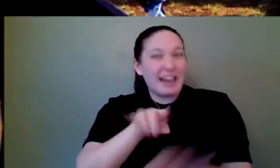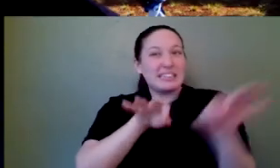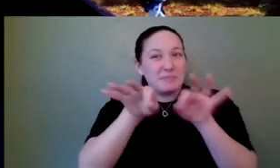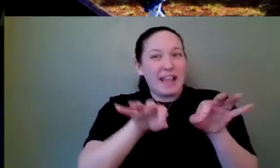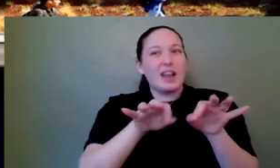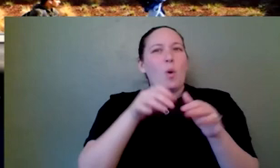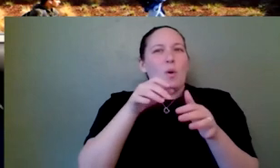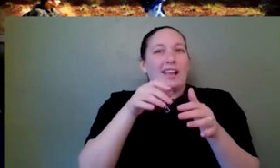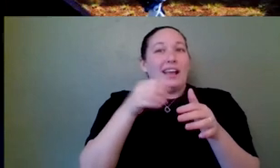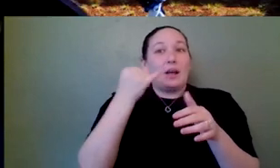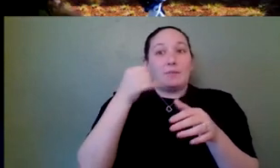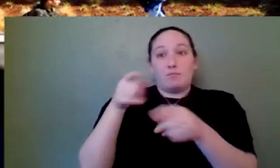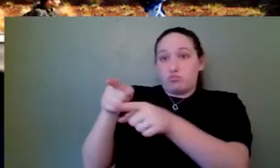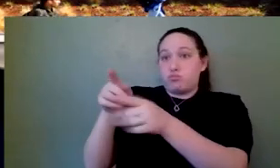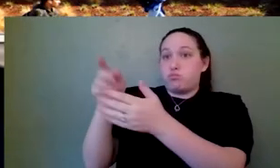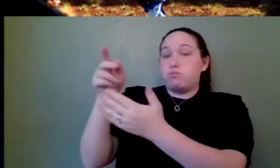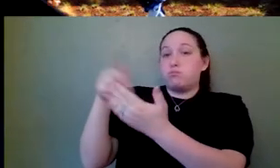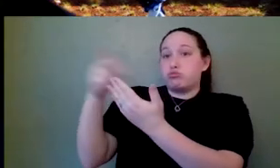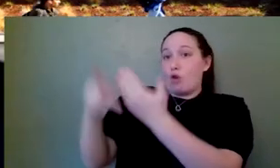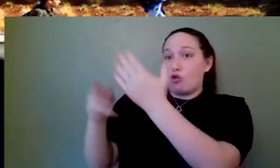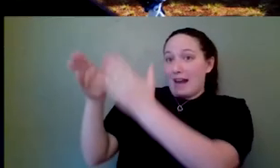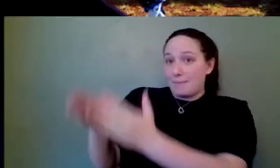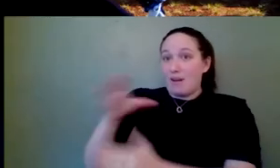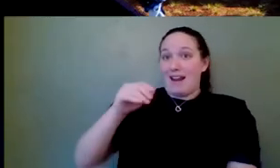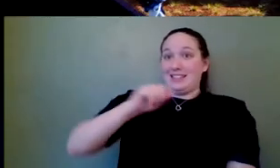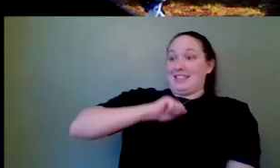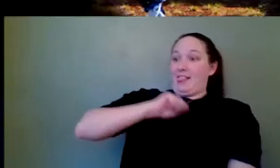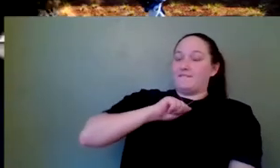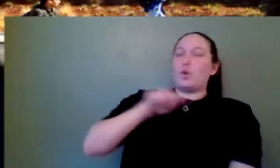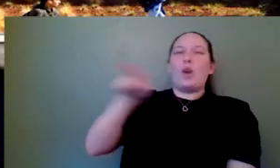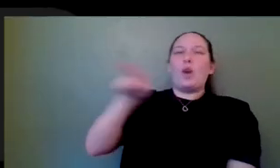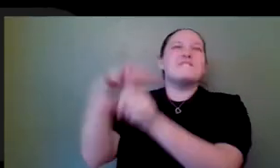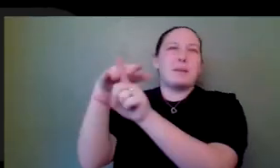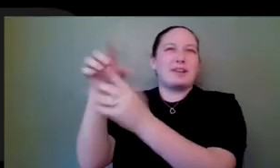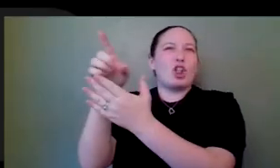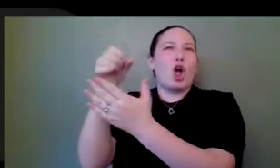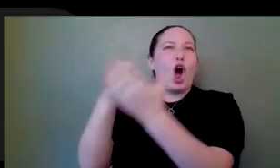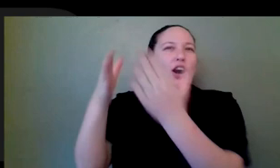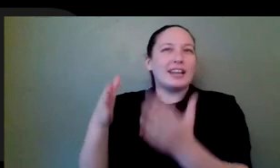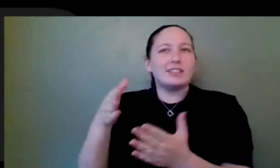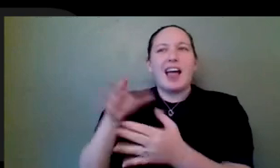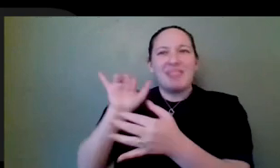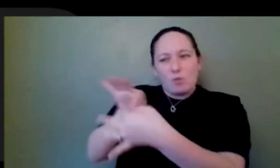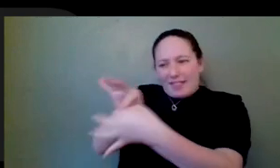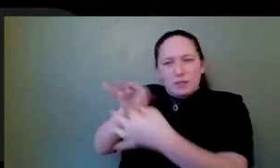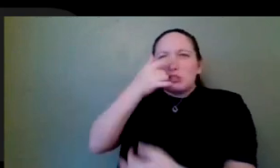between a programmer and yourself or like an environment artist? Sure, as a what I will say,